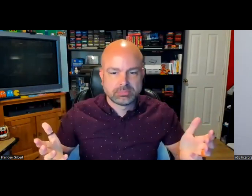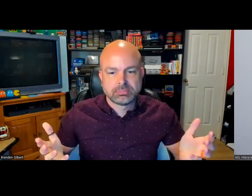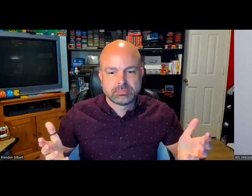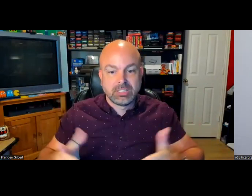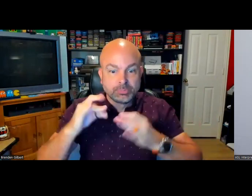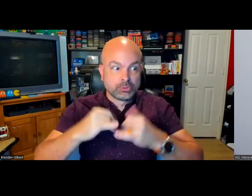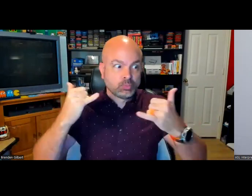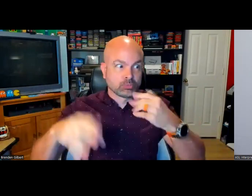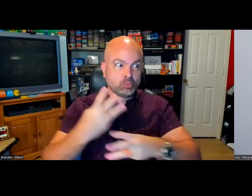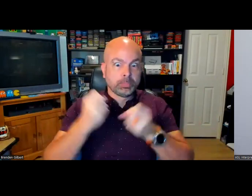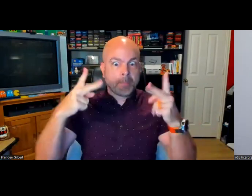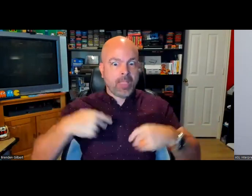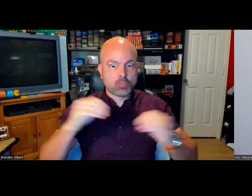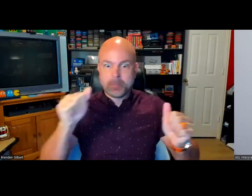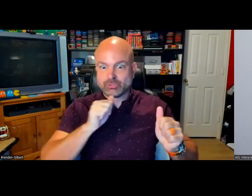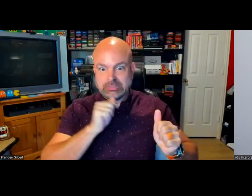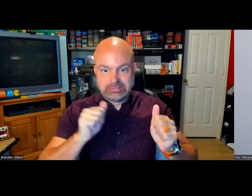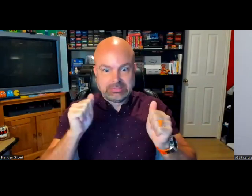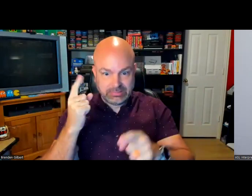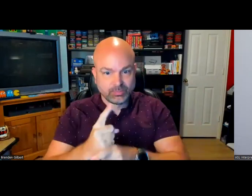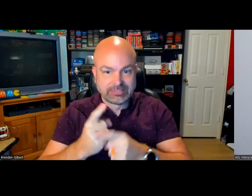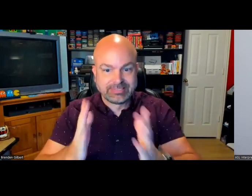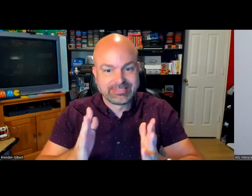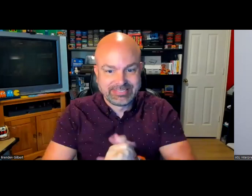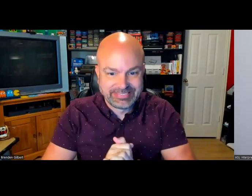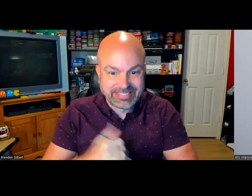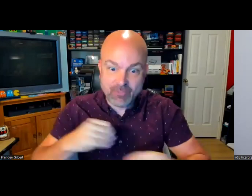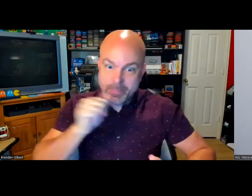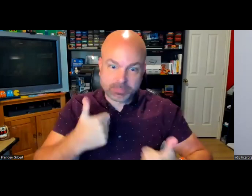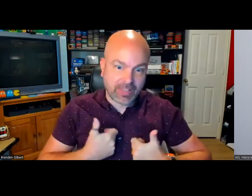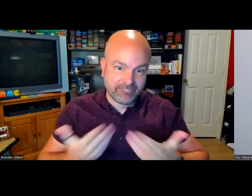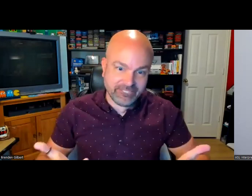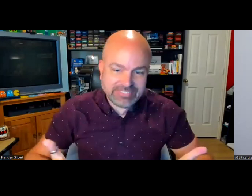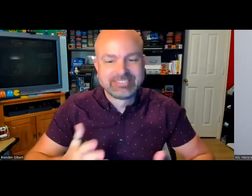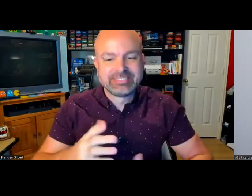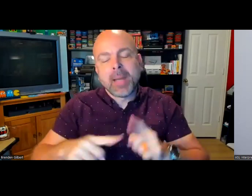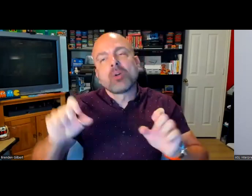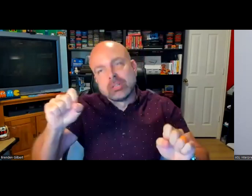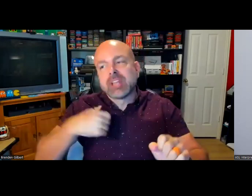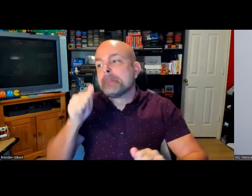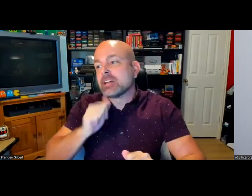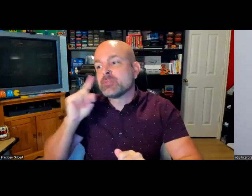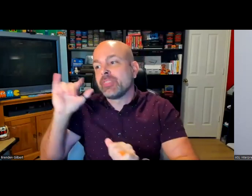on -- if you're not even able to find the place to turn on captions, they're not going to be patient and try. I'm the same